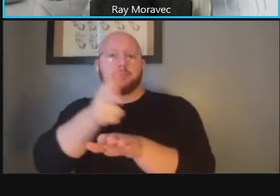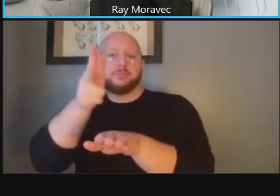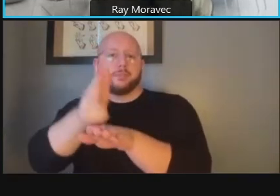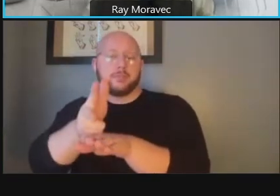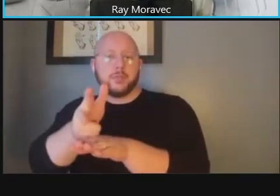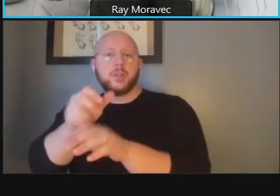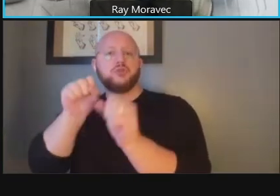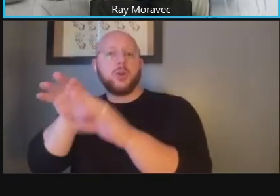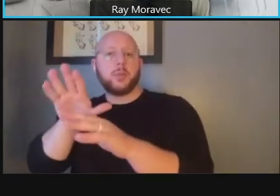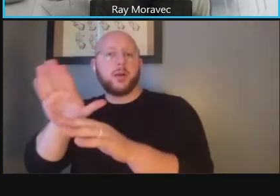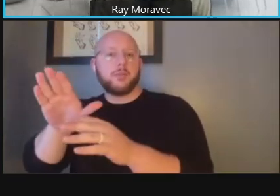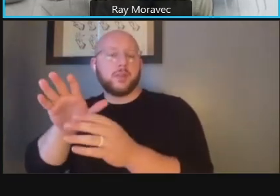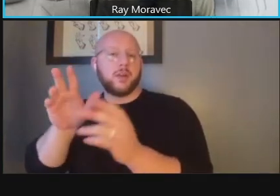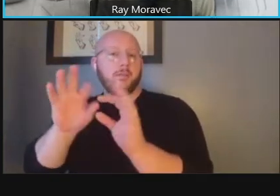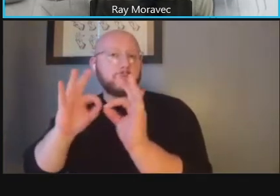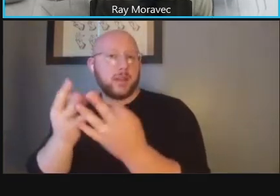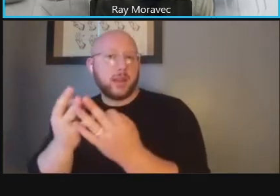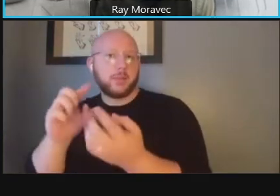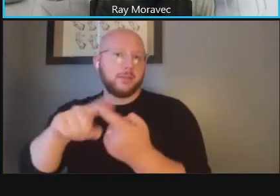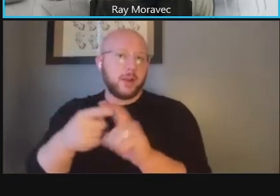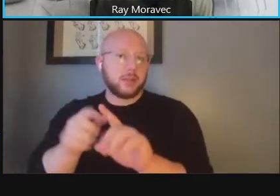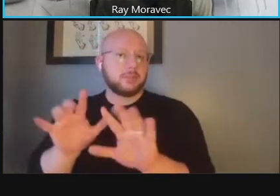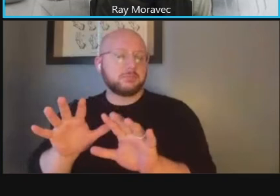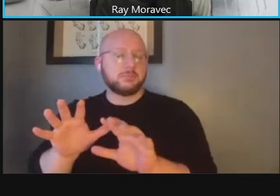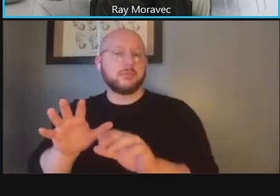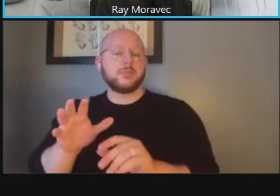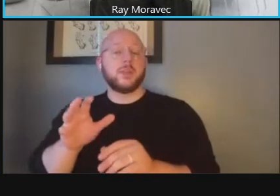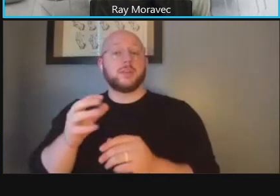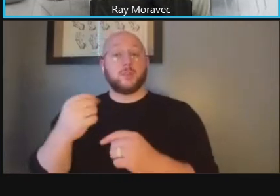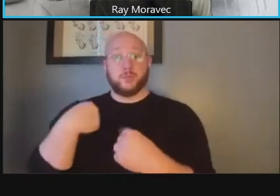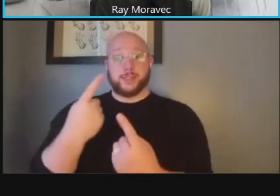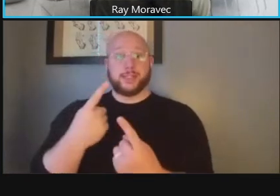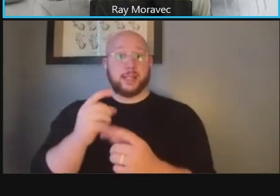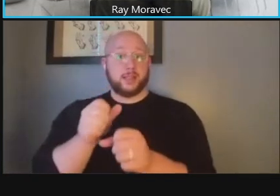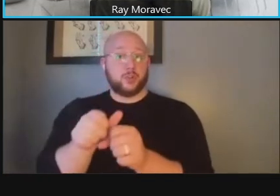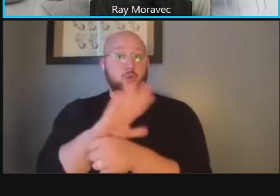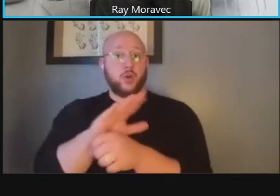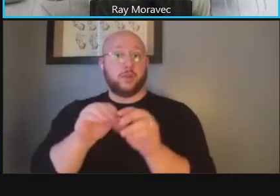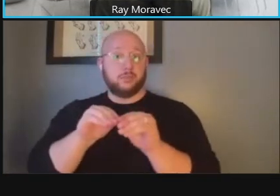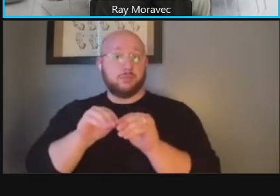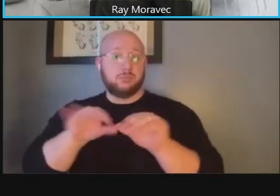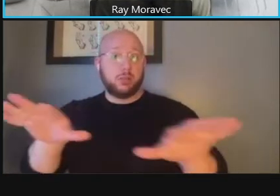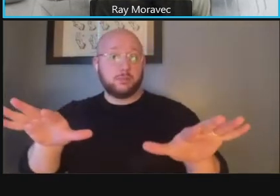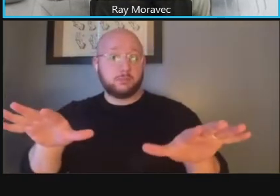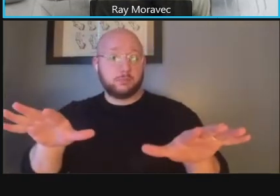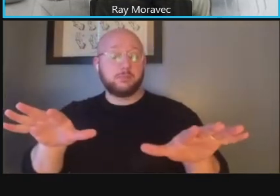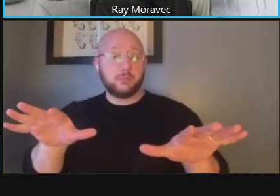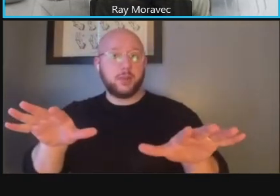getting you know since the covenant area covent connecticut um you know there's a lot of delivery